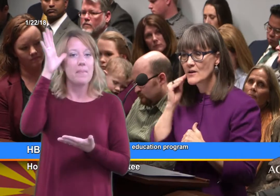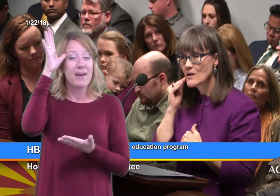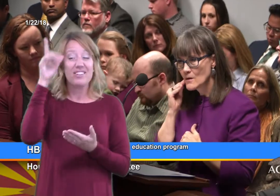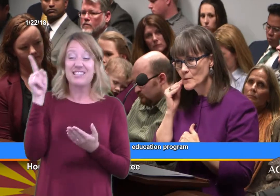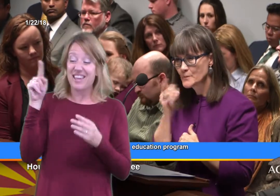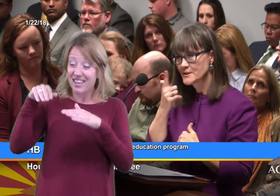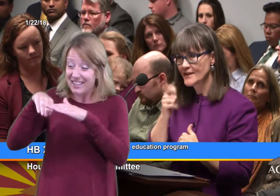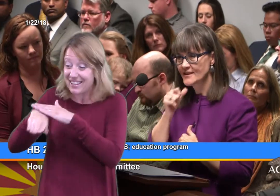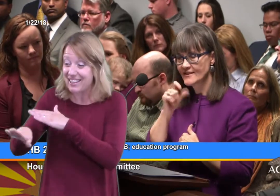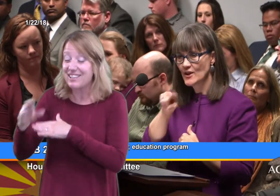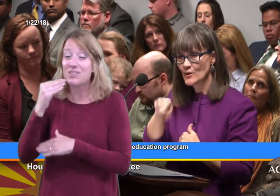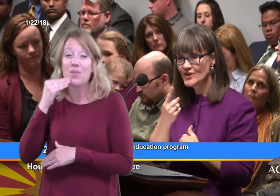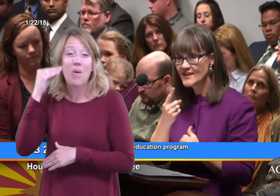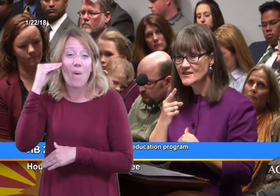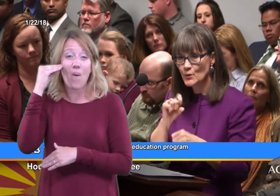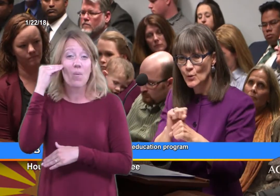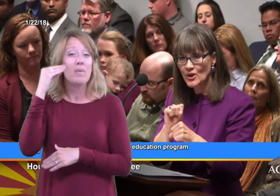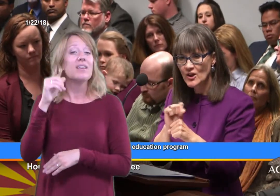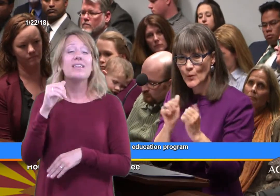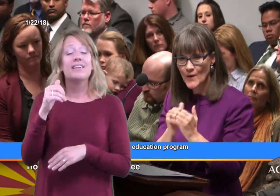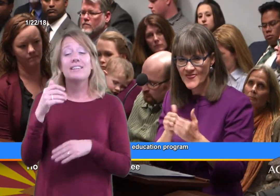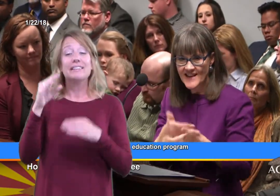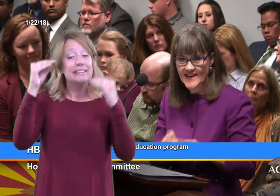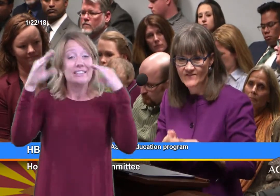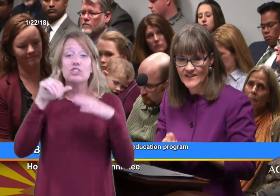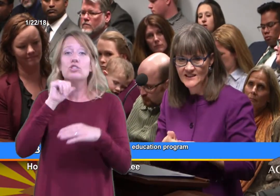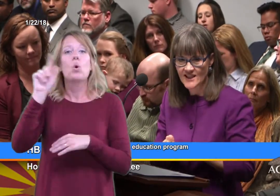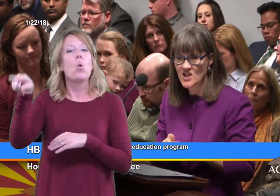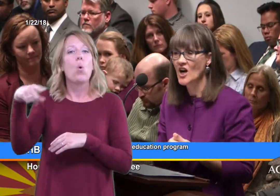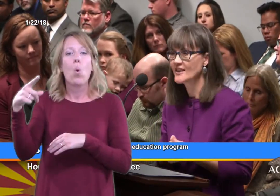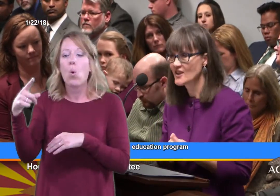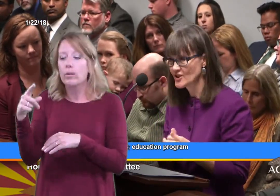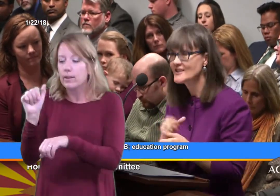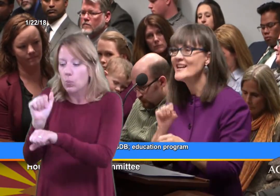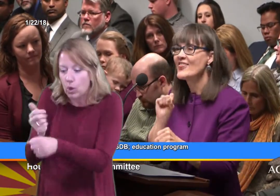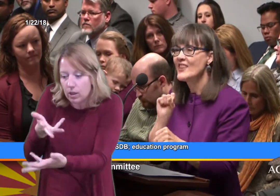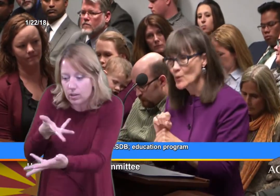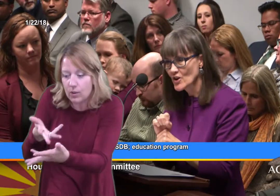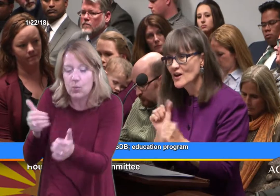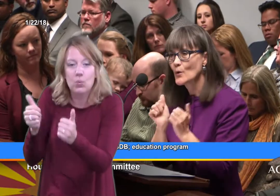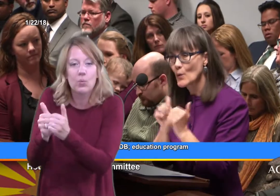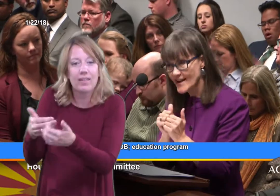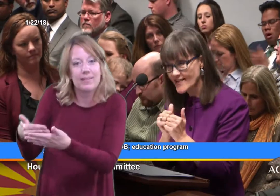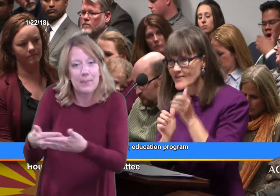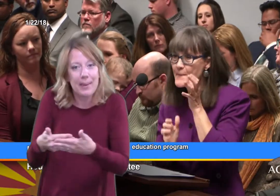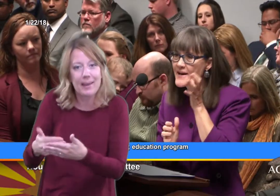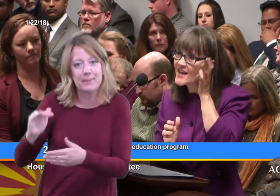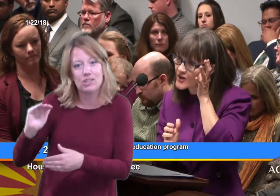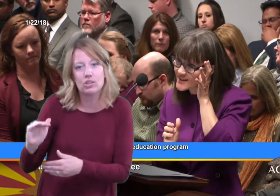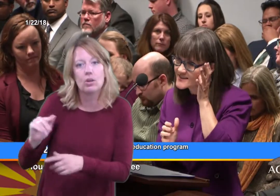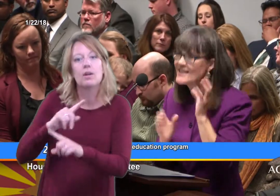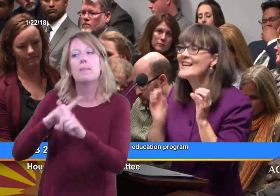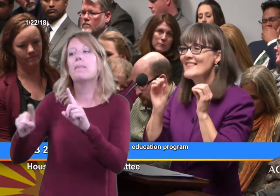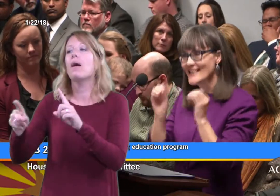the homes because they don't just work with the infants and toddlers they work with the parents.